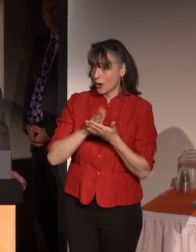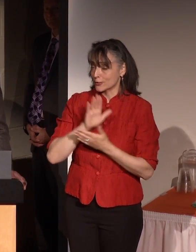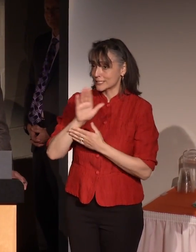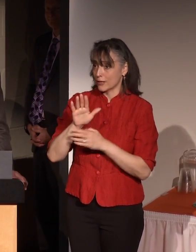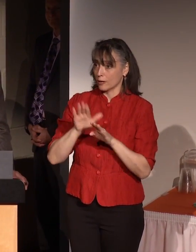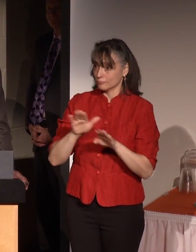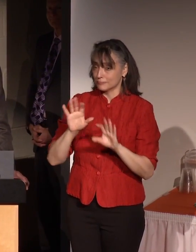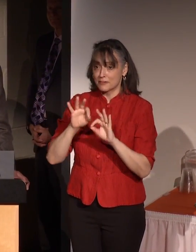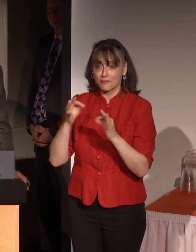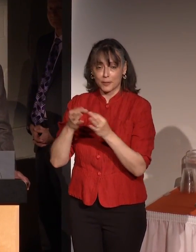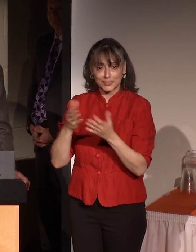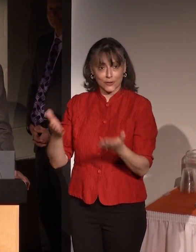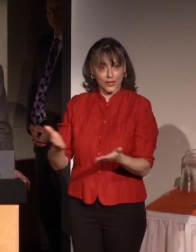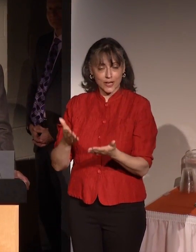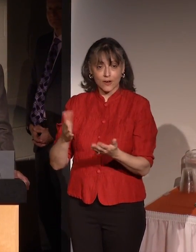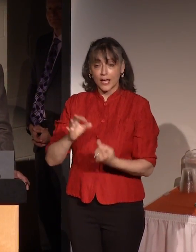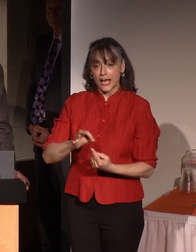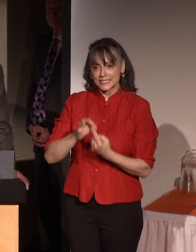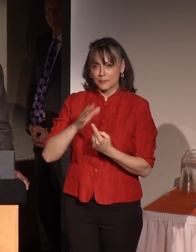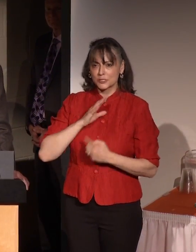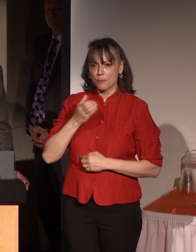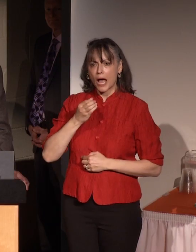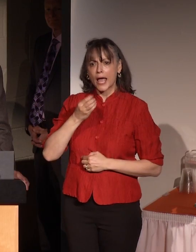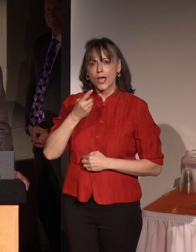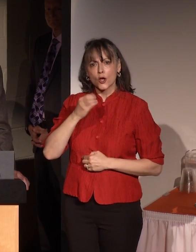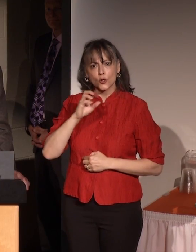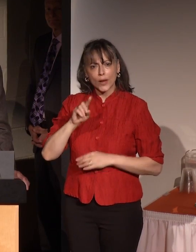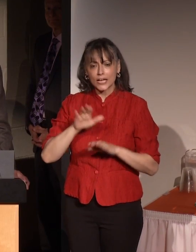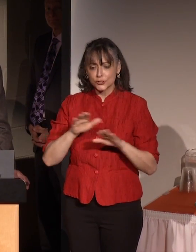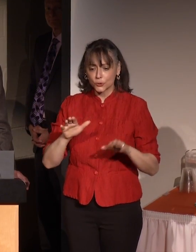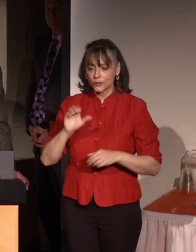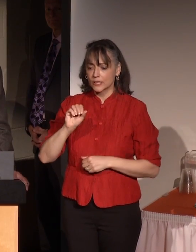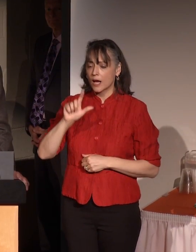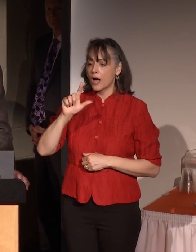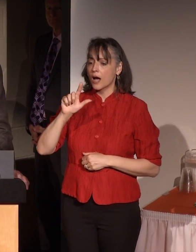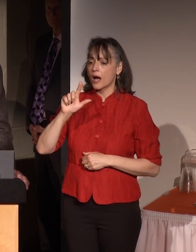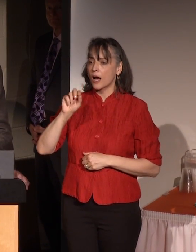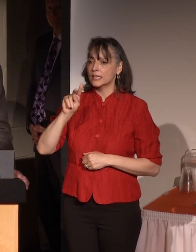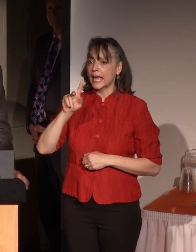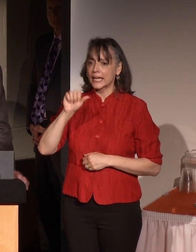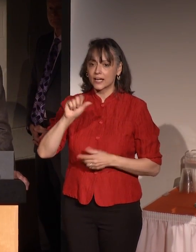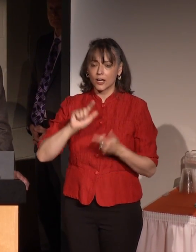and especially my grandchildren, Olenka, Dianna, Ian, Oliver and